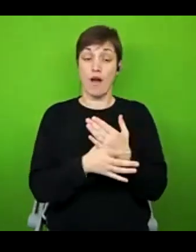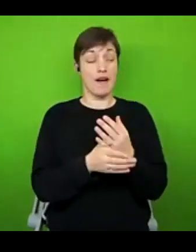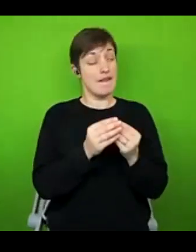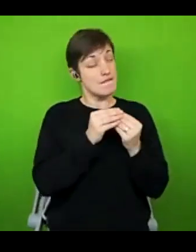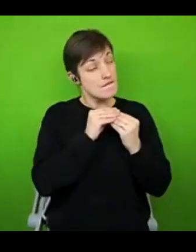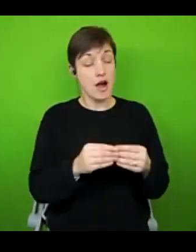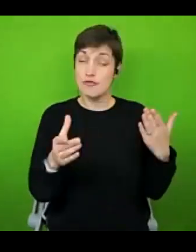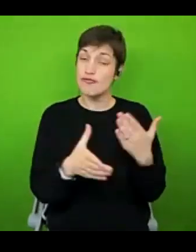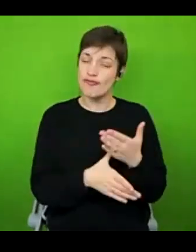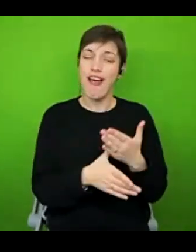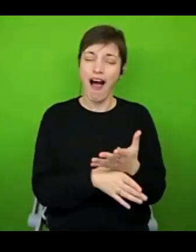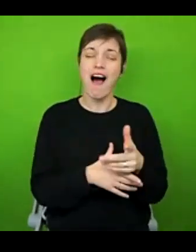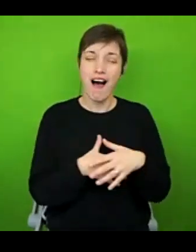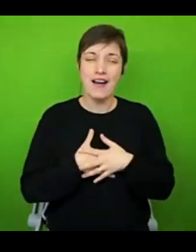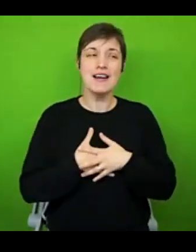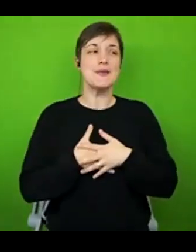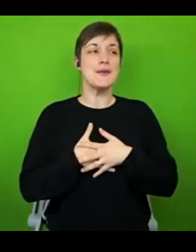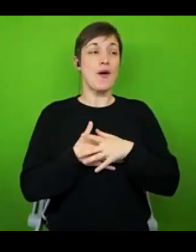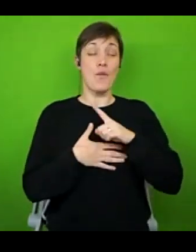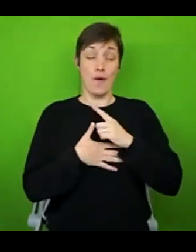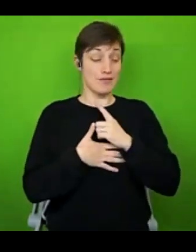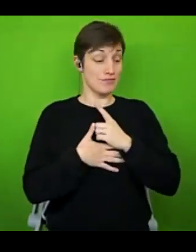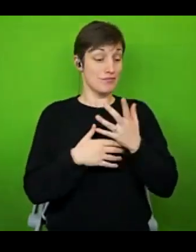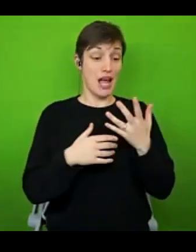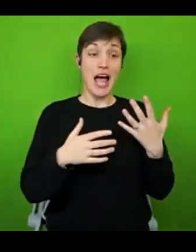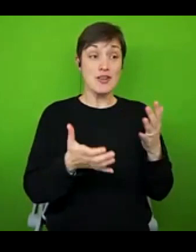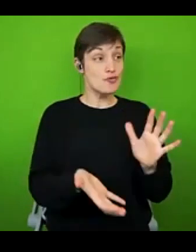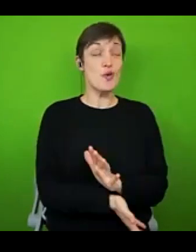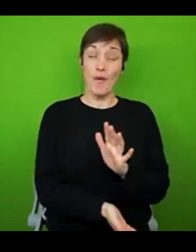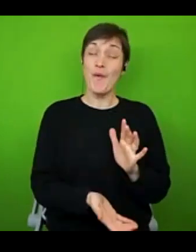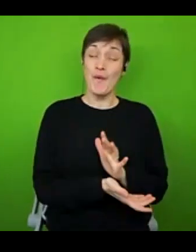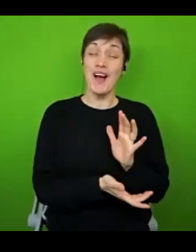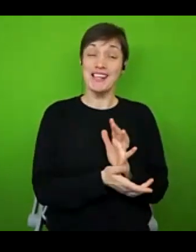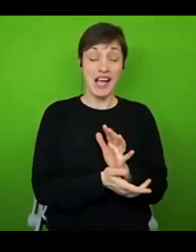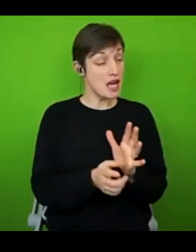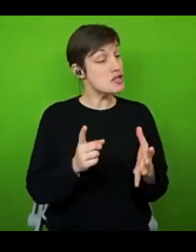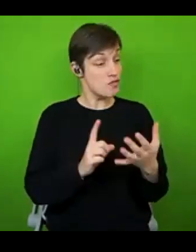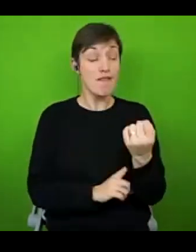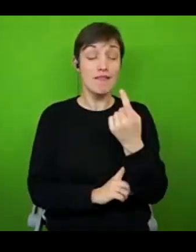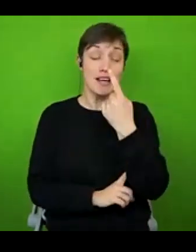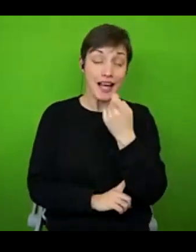it brings me but because I genuinely enjoy it, and I get a lot out of it. And even though I've built my career